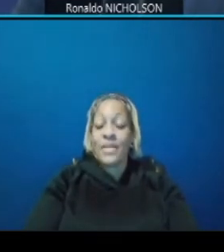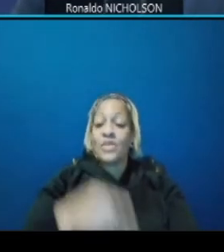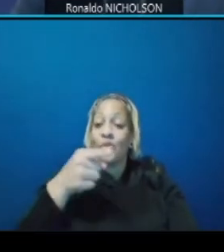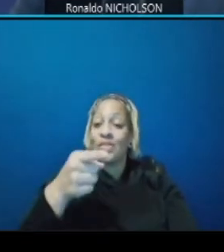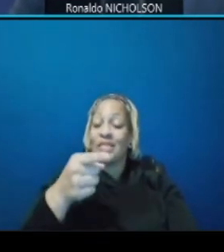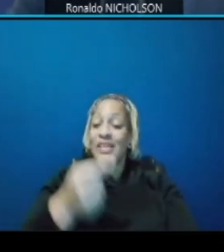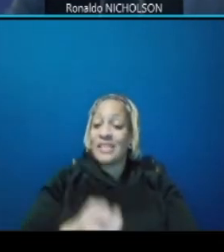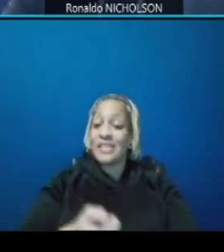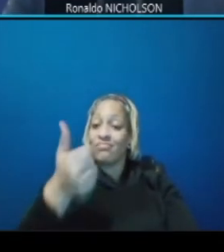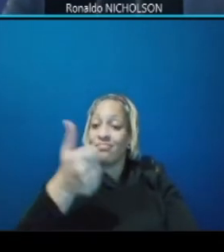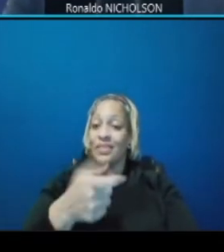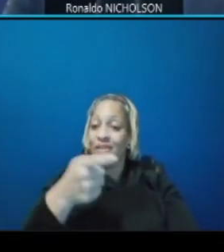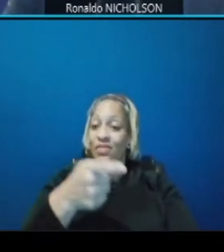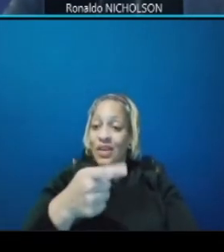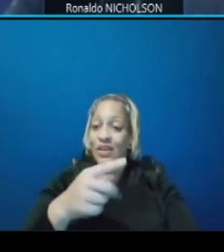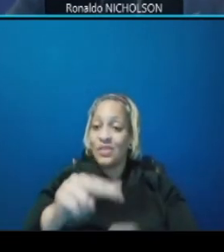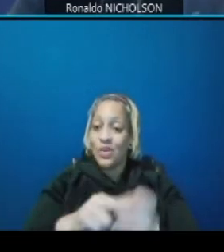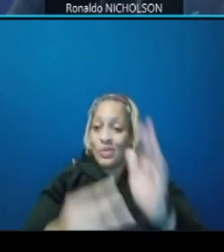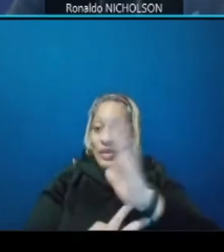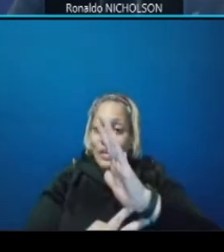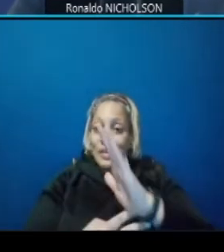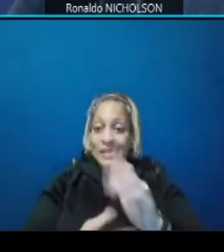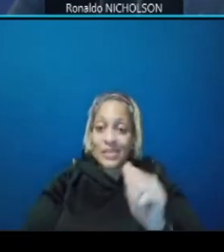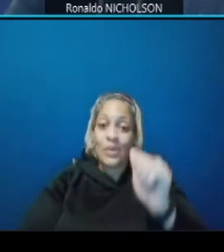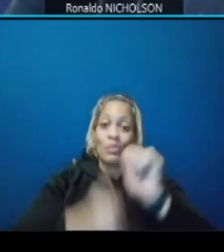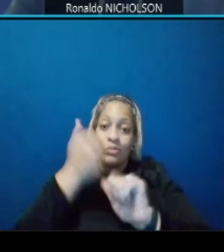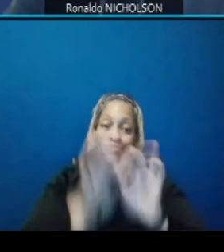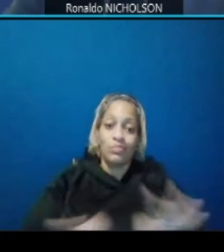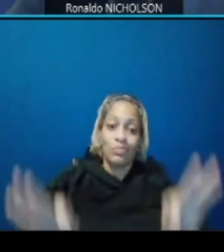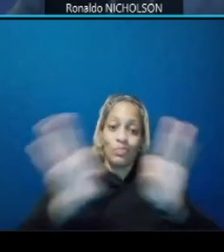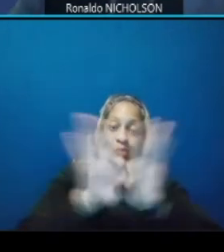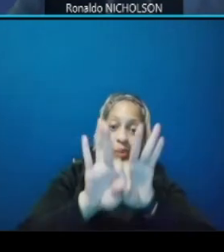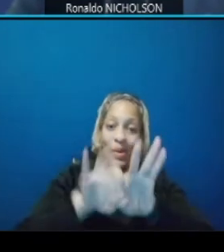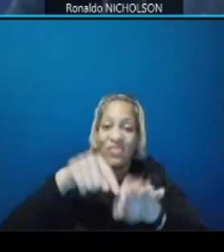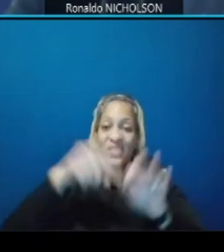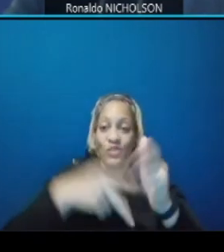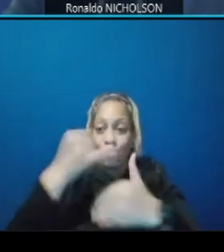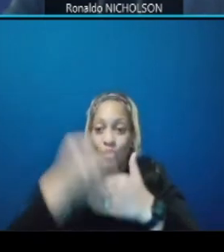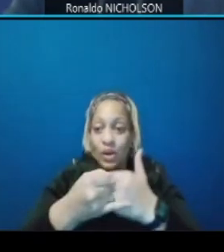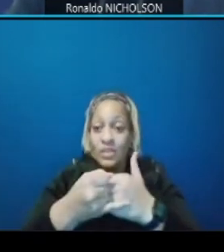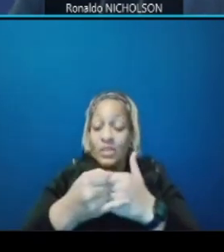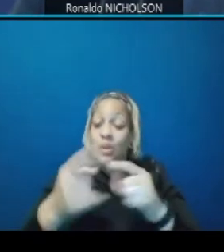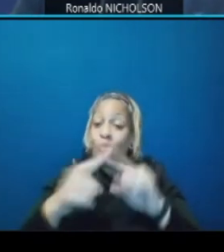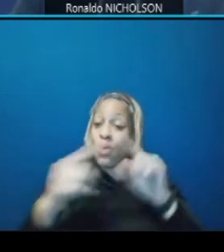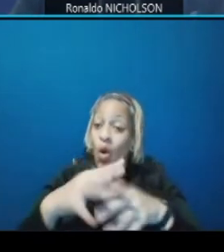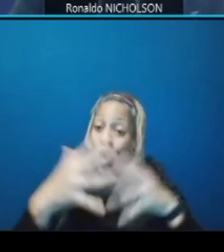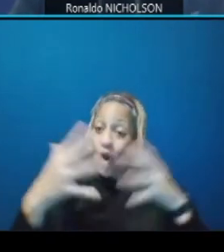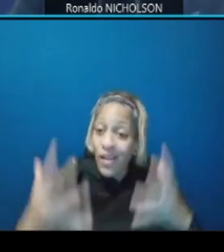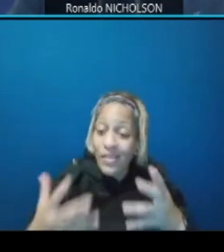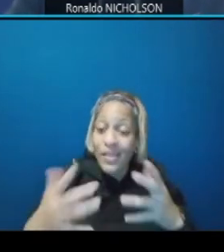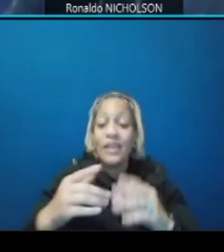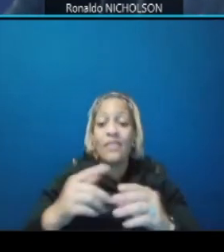is a main component of this project with all of the new movements we see that traffic will be